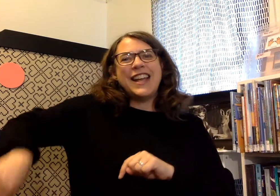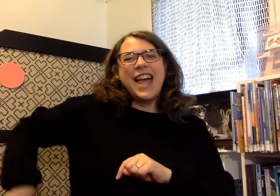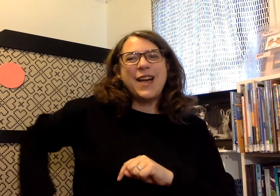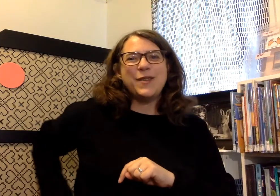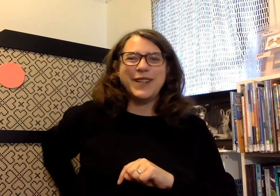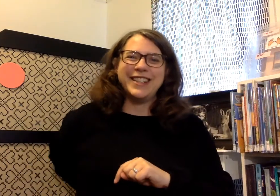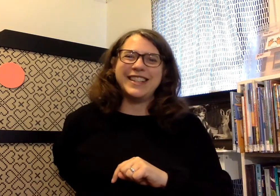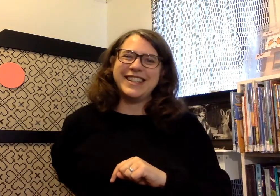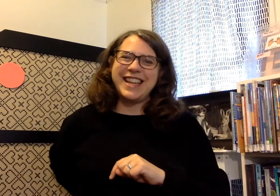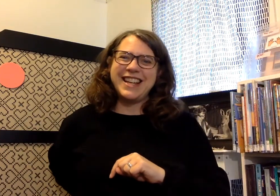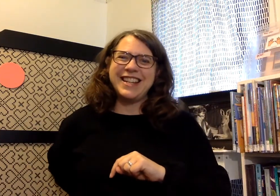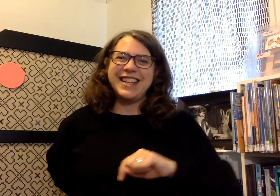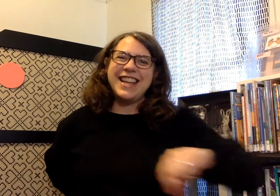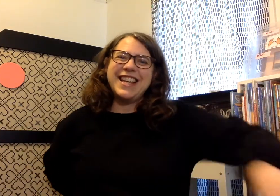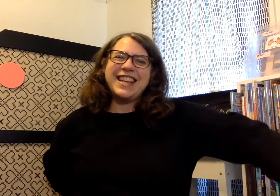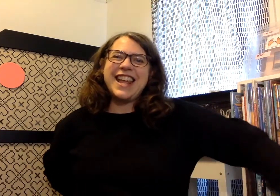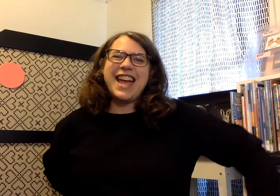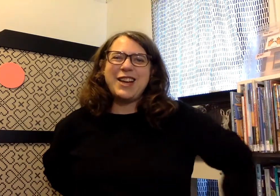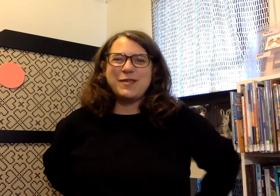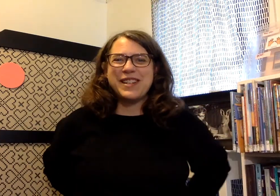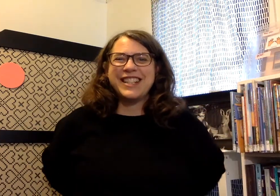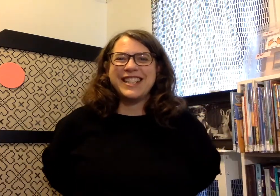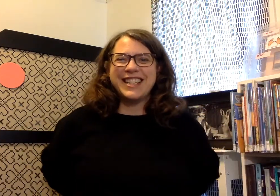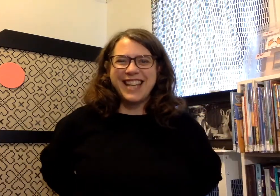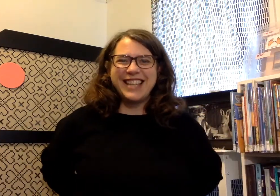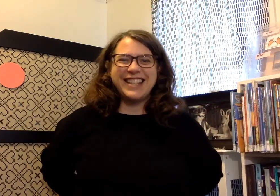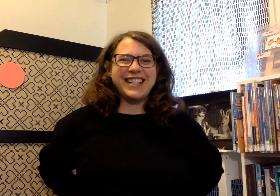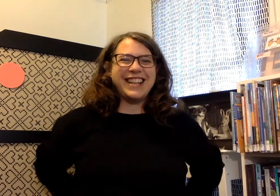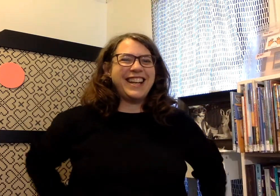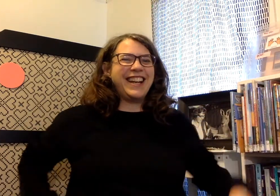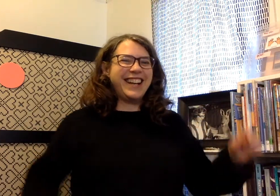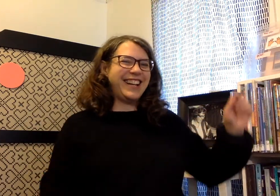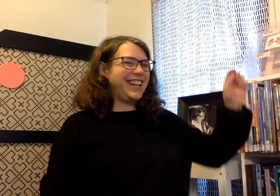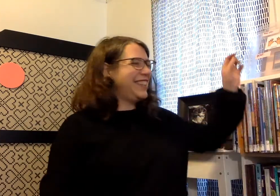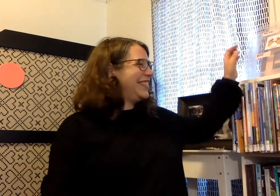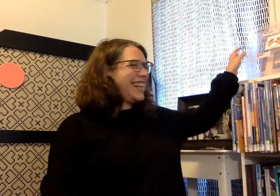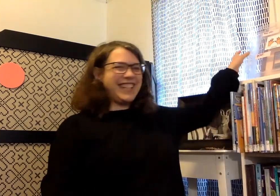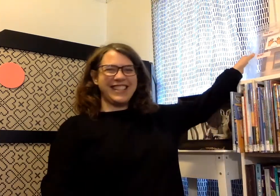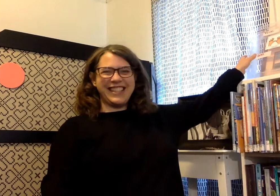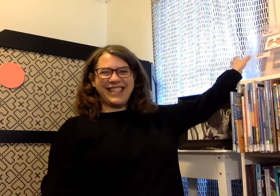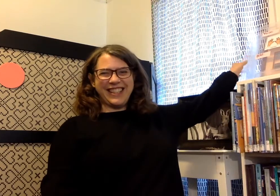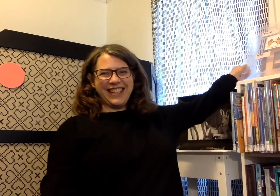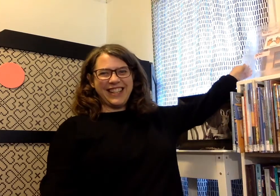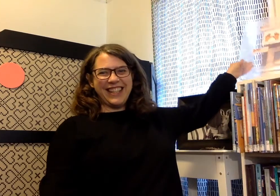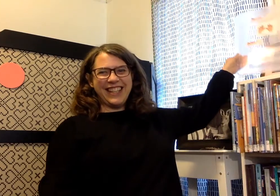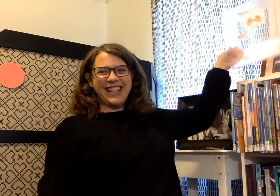Now we're done, now we're done. Alright!